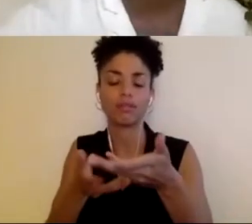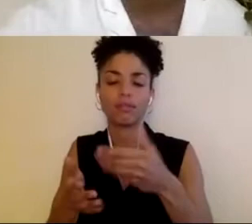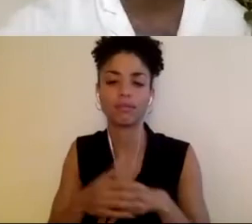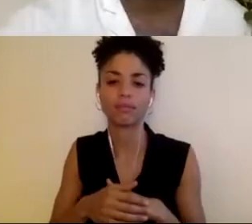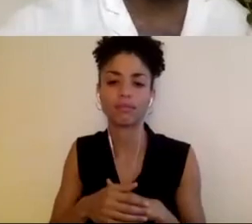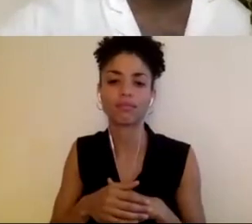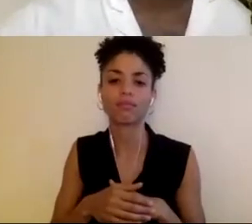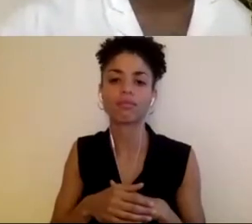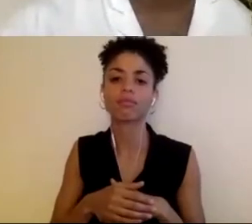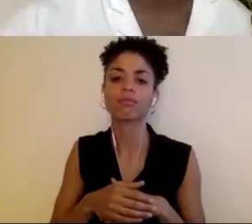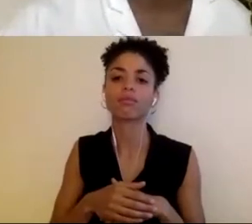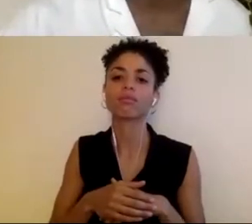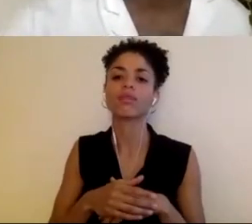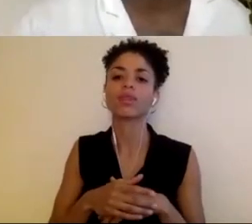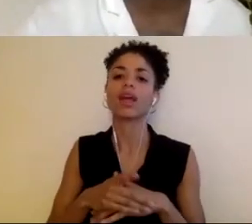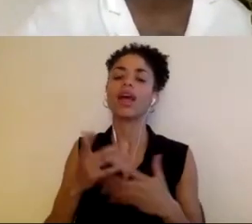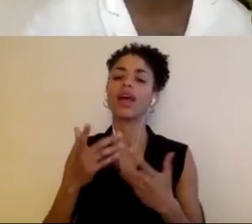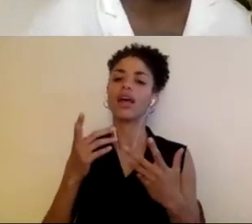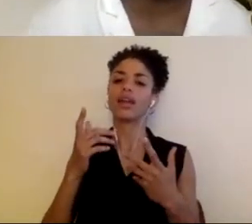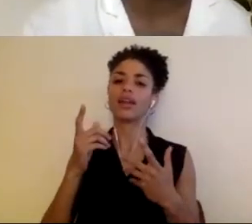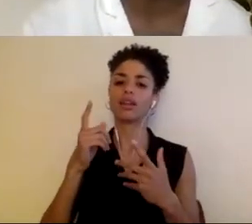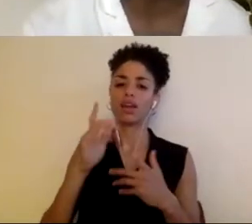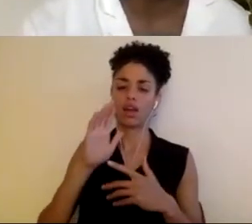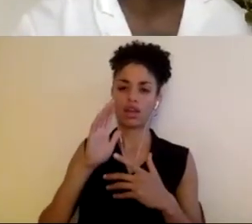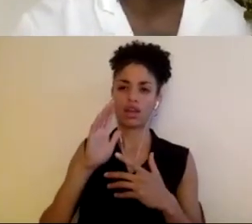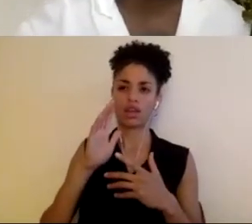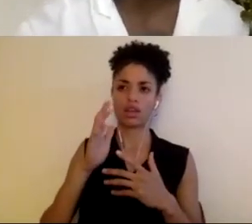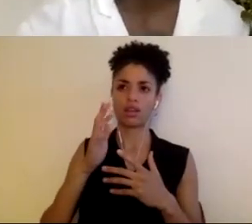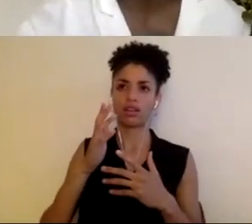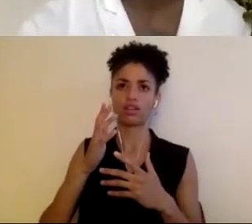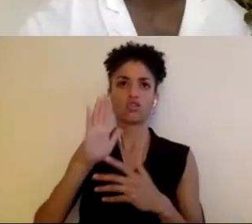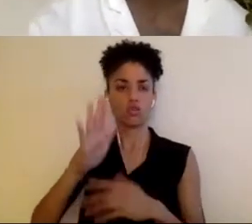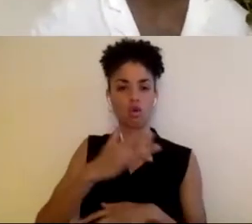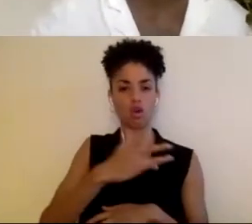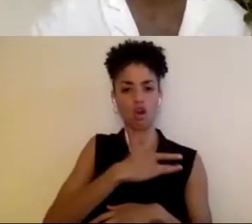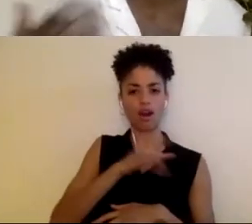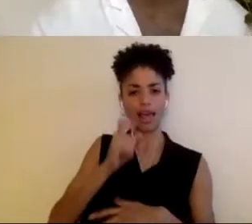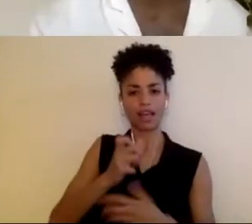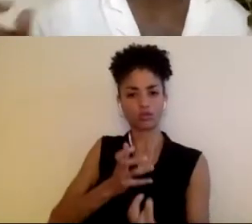heart, can match the lens or else it'll just be performative. And you'll get the